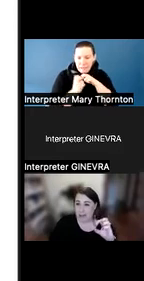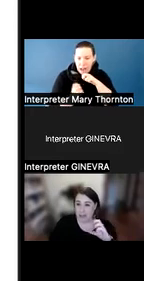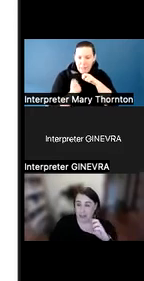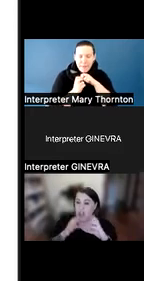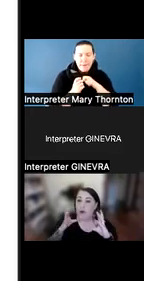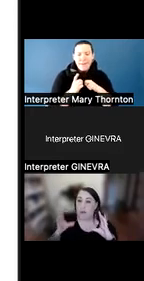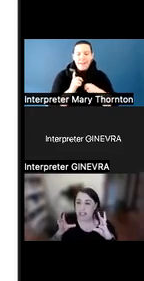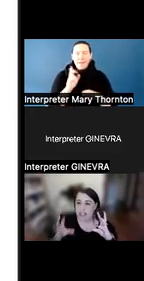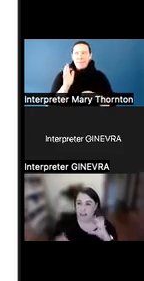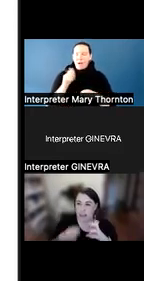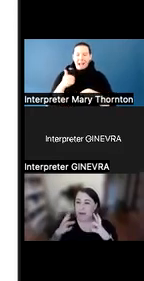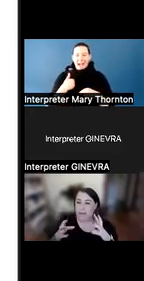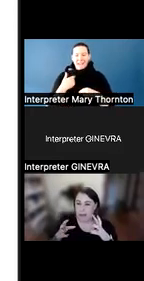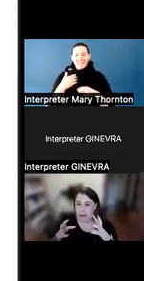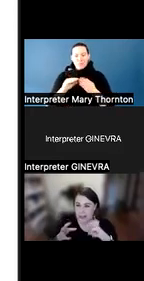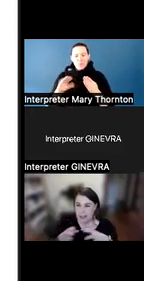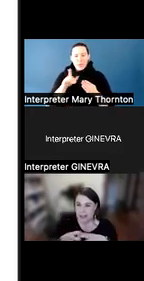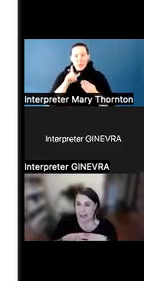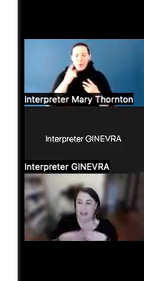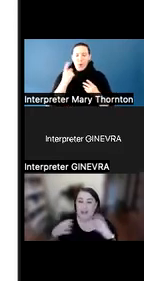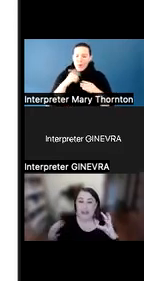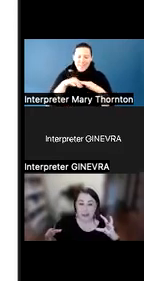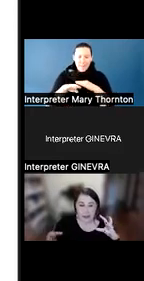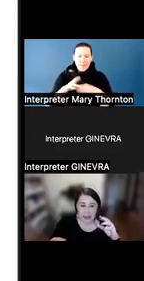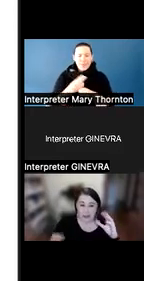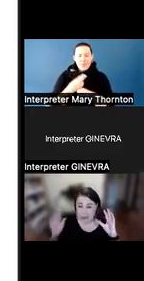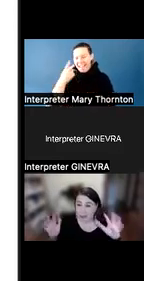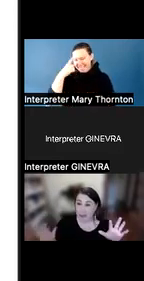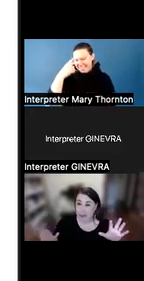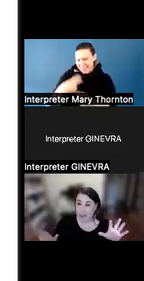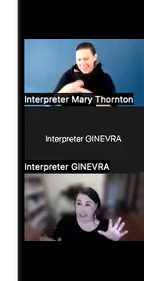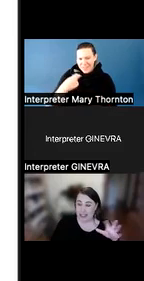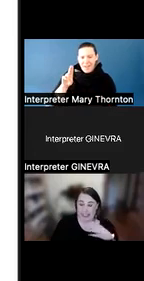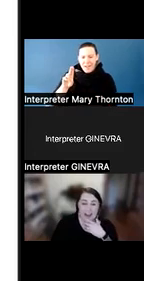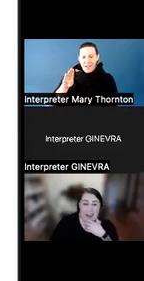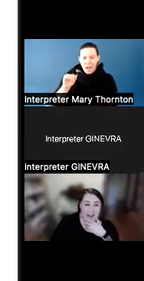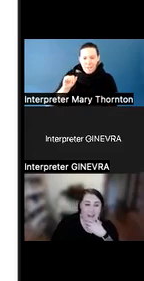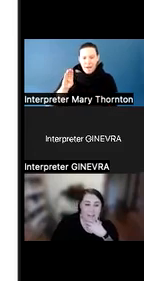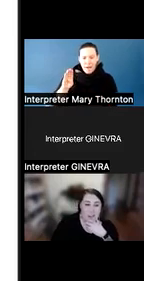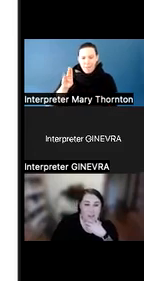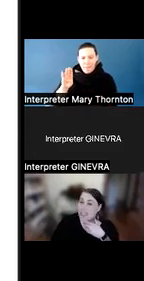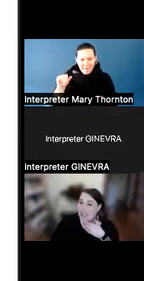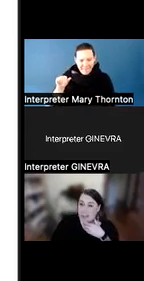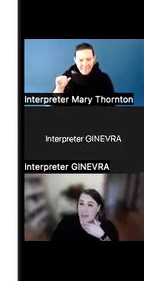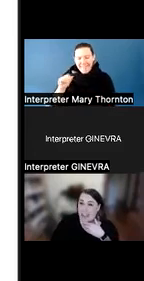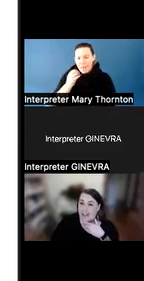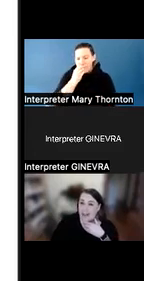It was enormous-- and blowing bubbles. And they knew that it drove me a little bit crazy, but they kept doing it.